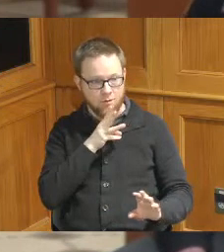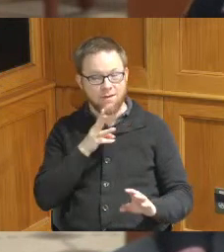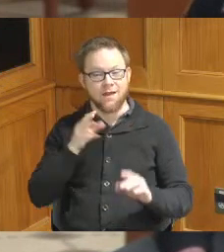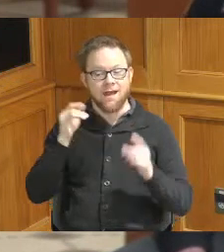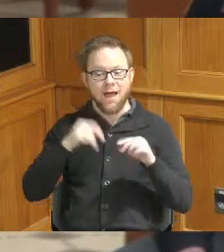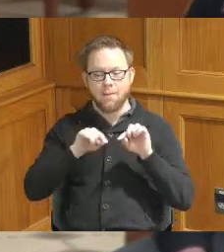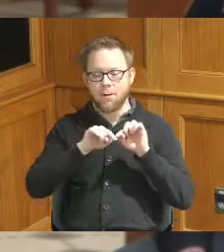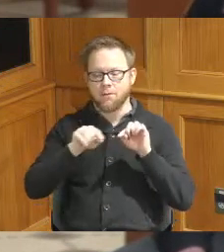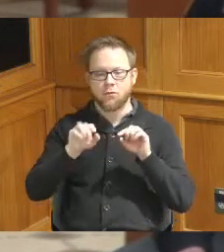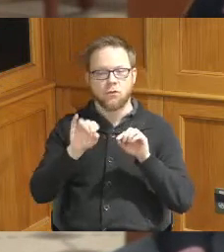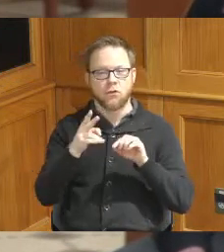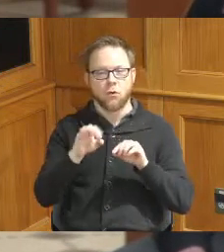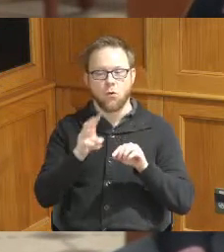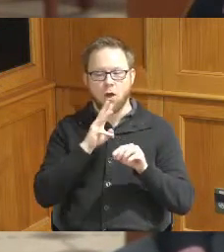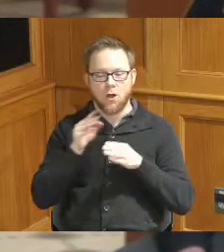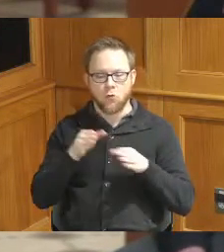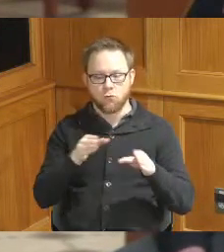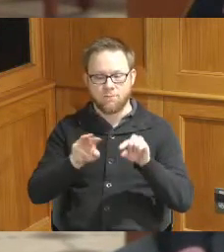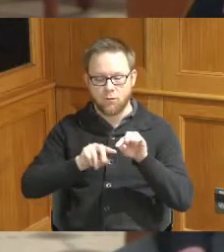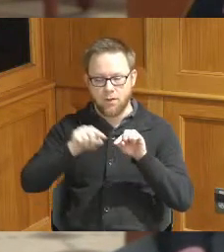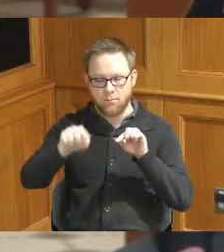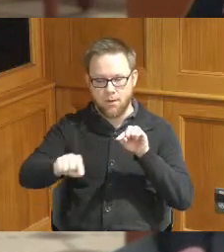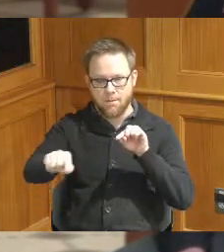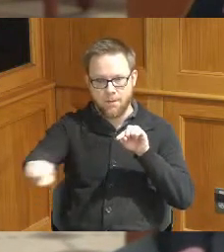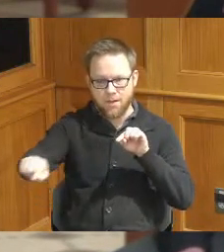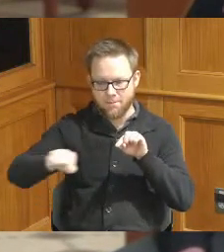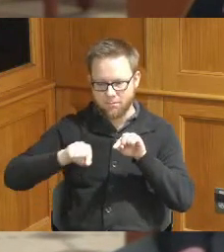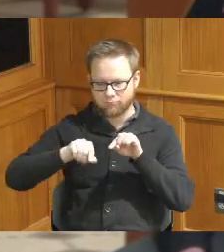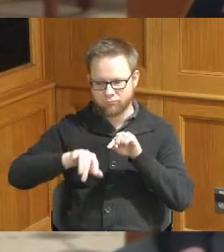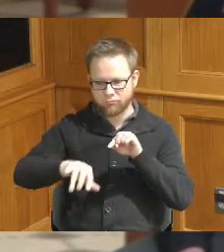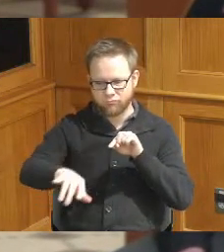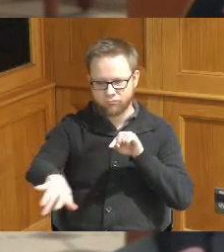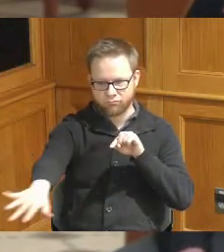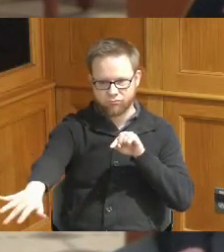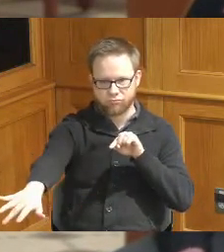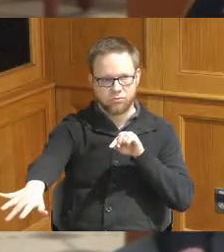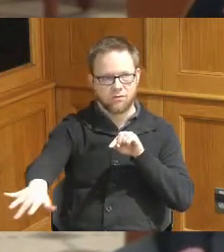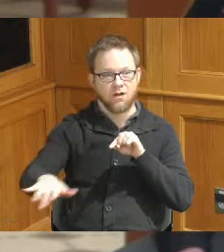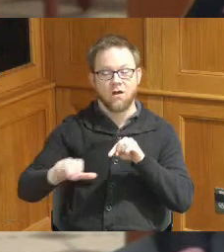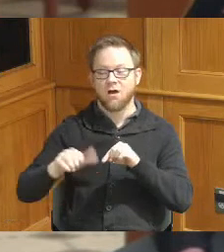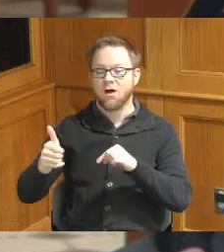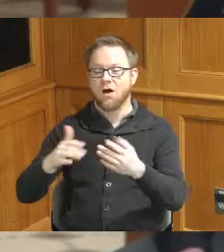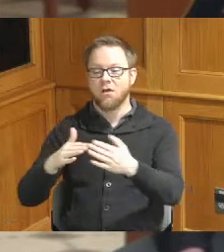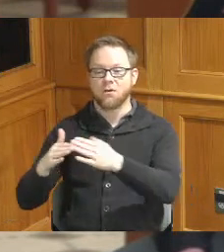of the Ohio River intake for our local water any other communities that might be affected